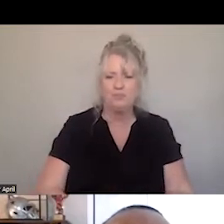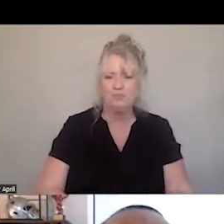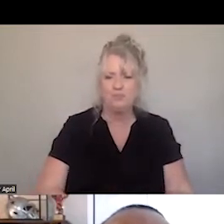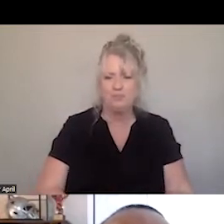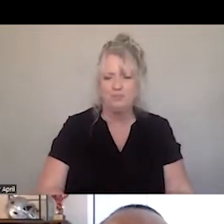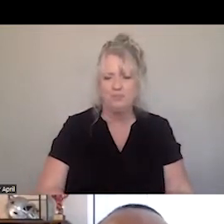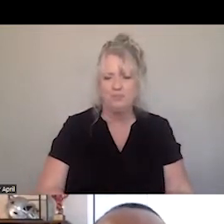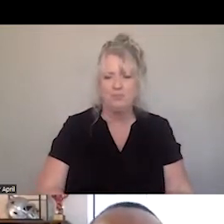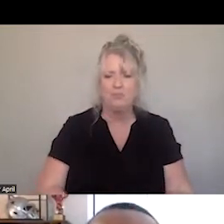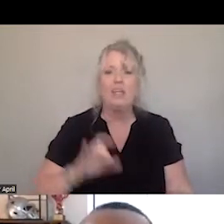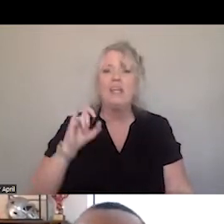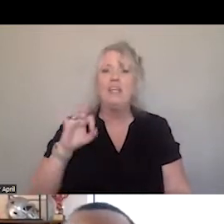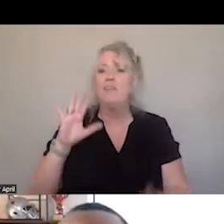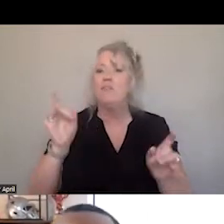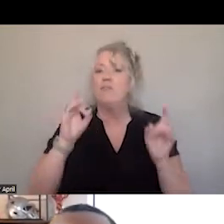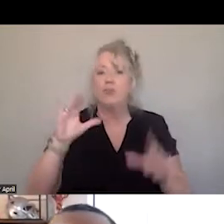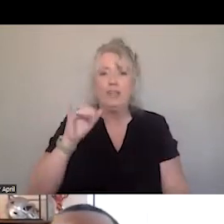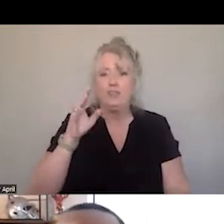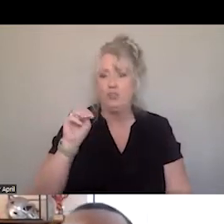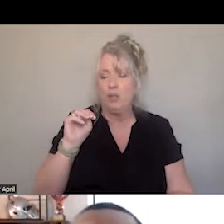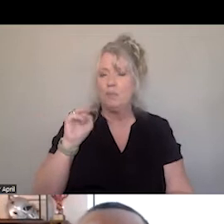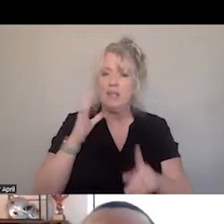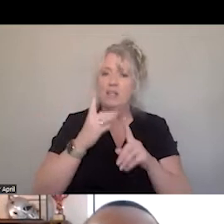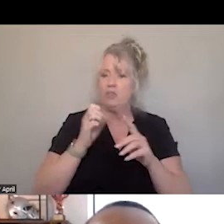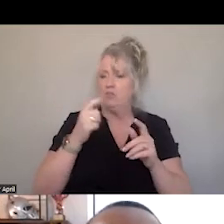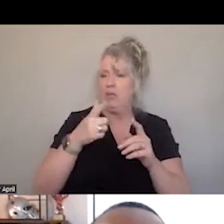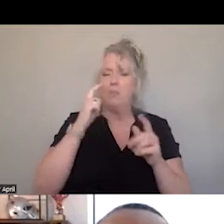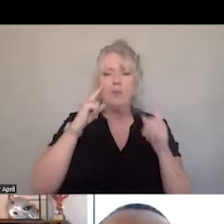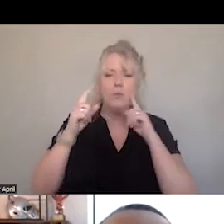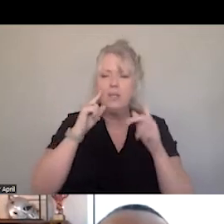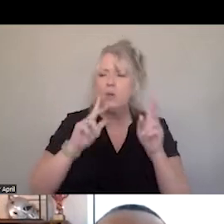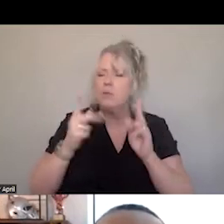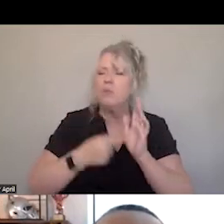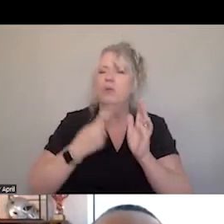IF THE CRISIS JAM, DISAPPEARED FROM YOUR CALENDAR. WE HEAR FROM PEOPLE, THEY NO LONGER